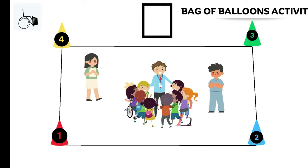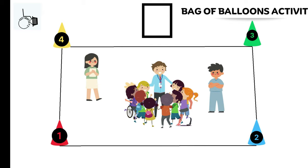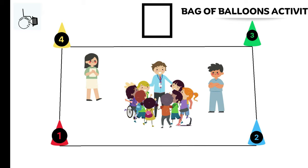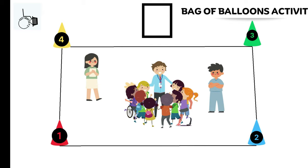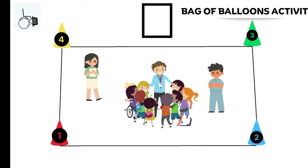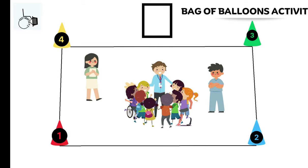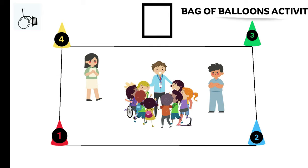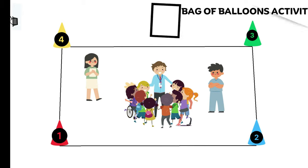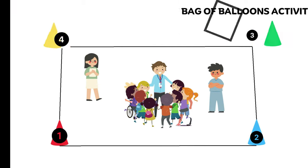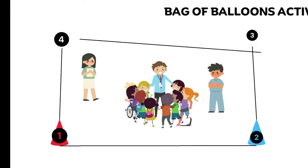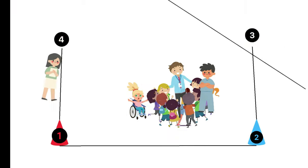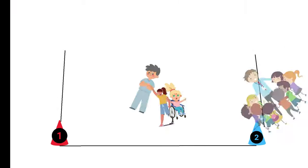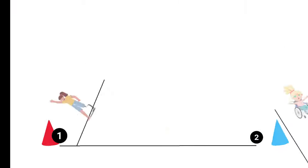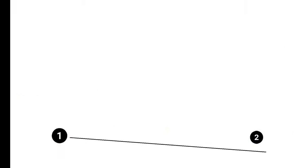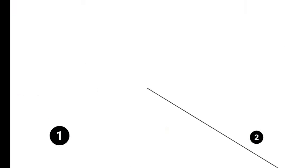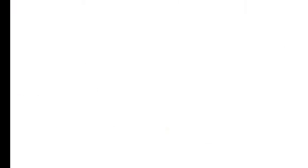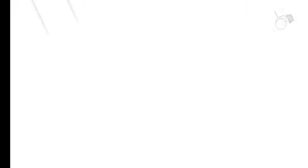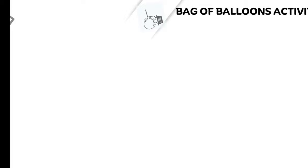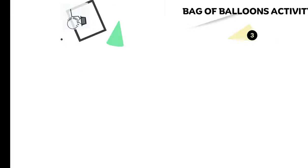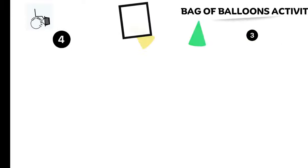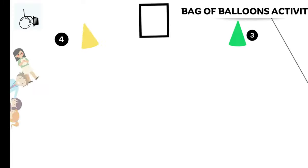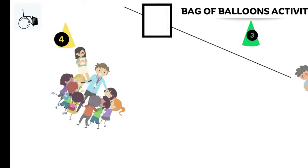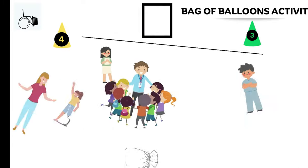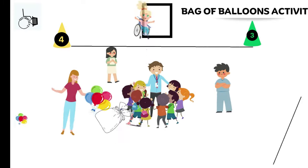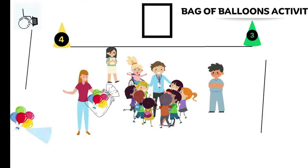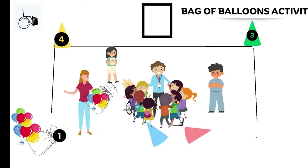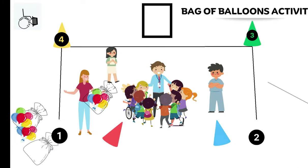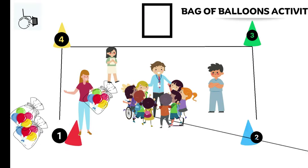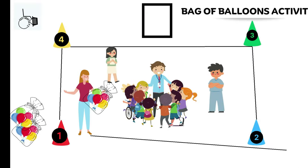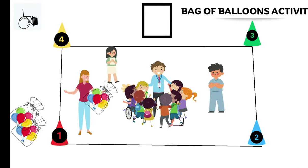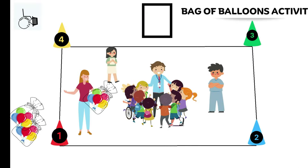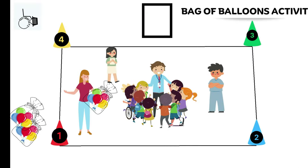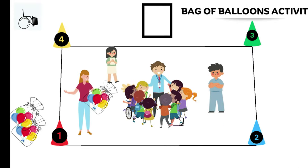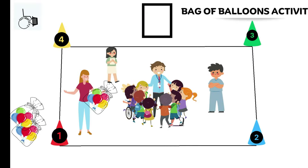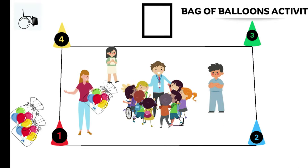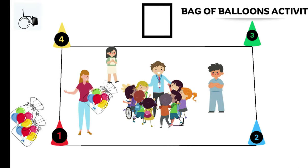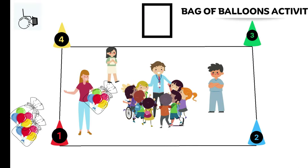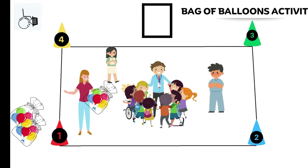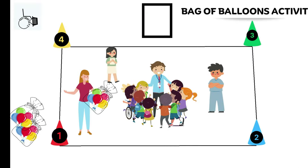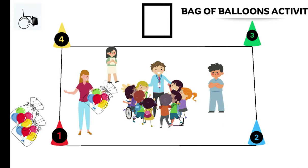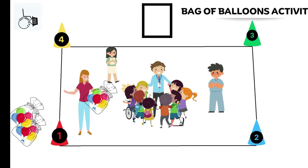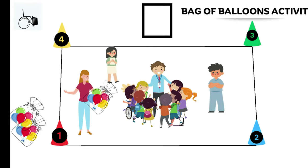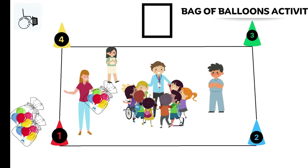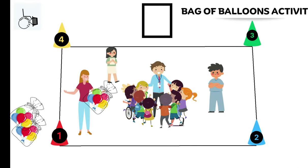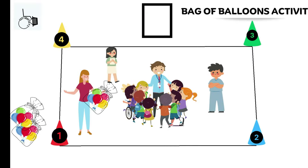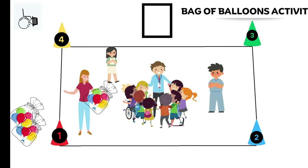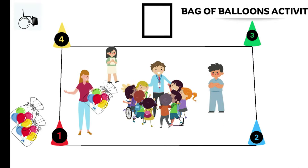clear plastic garbage bags and a bunch of balloons already blown up inside the bags have an aide grab